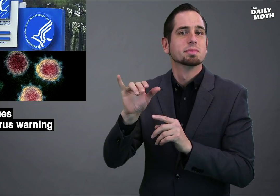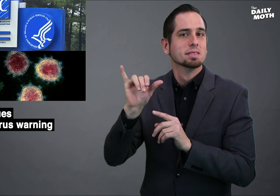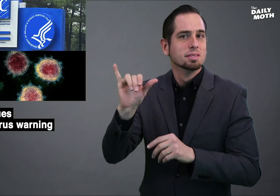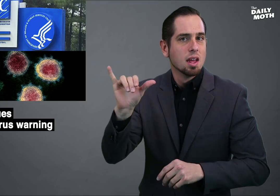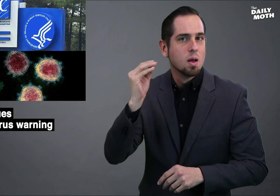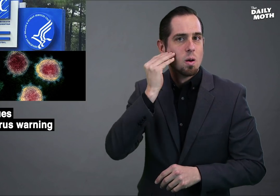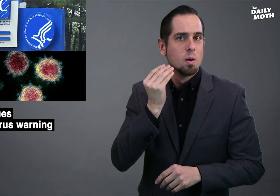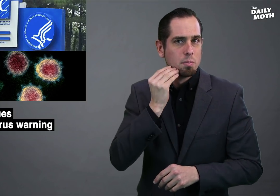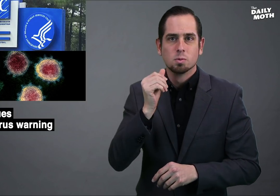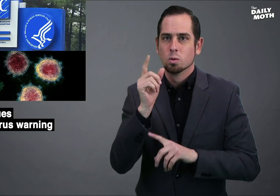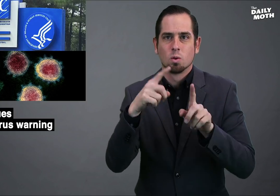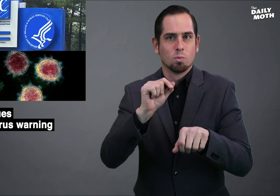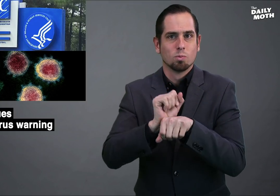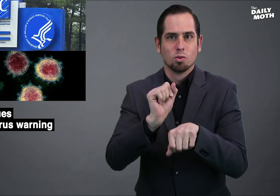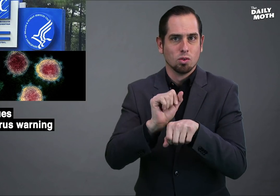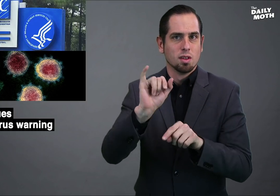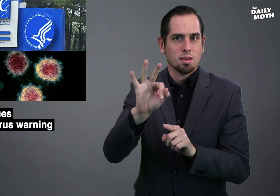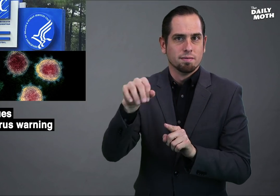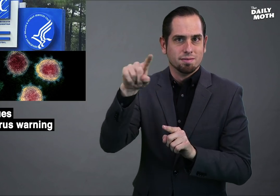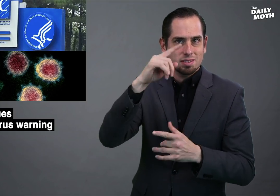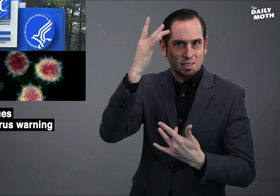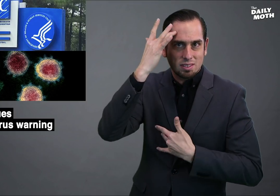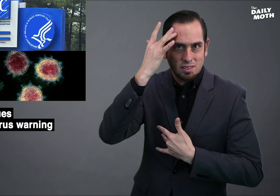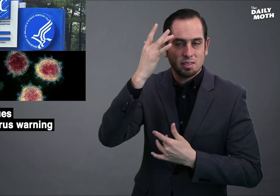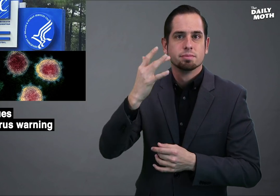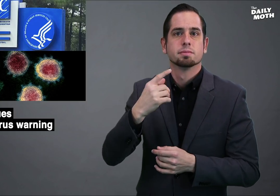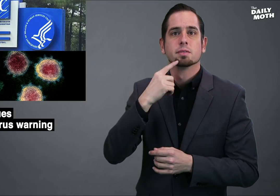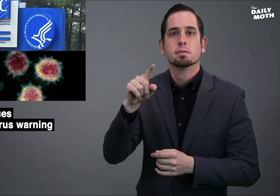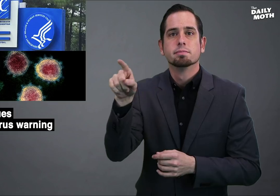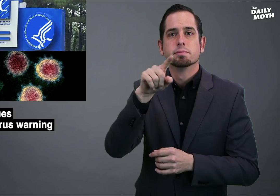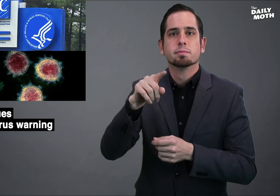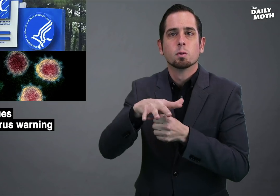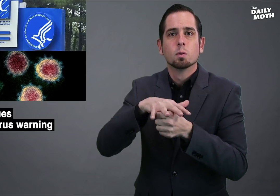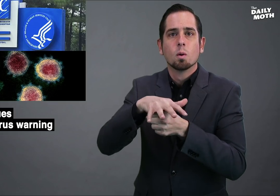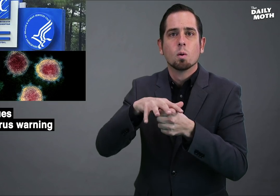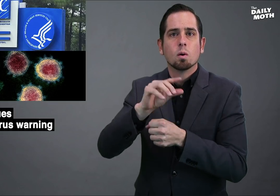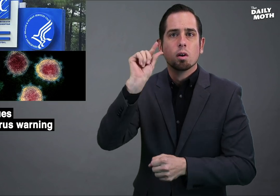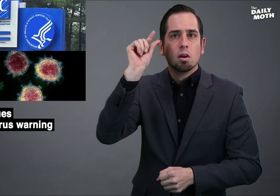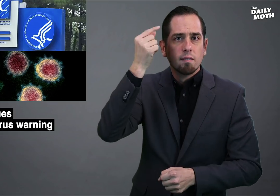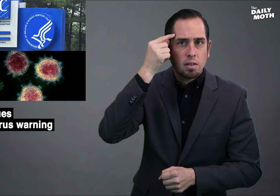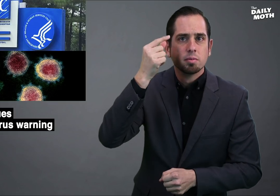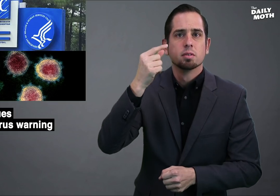stay home from work when sick and that local government